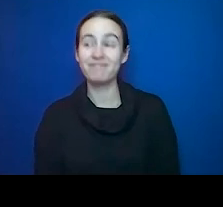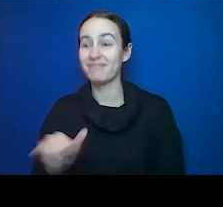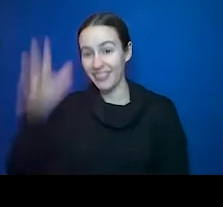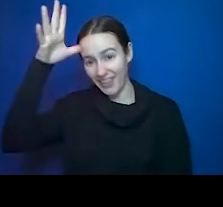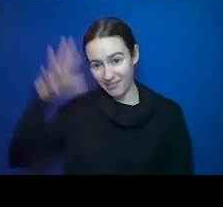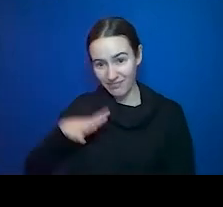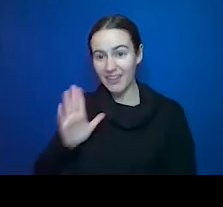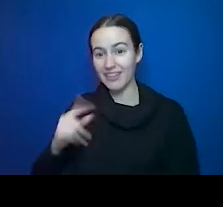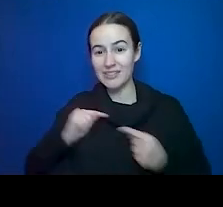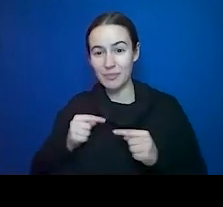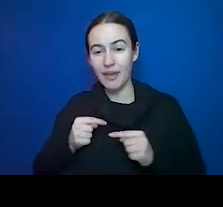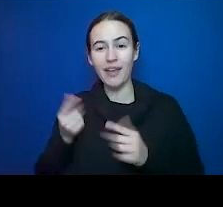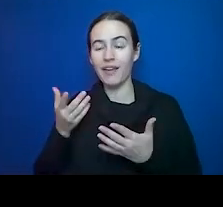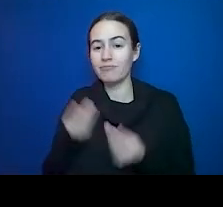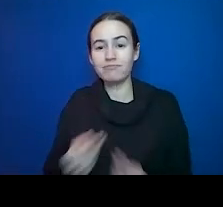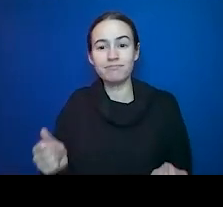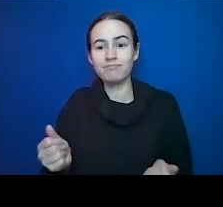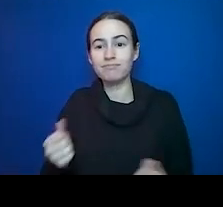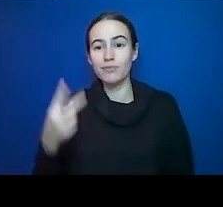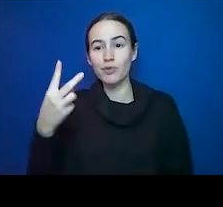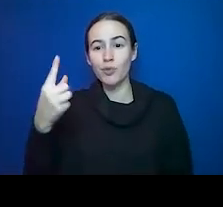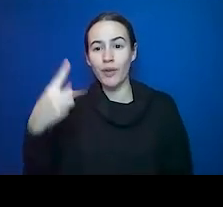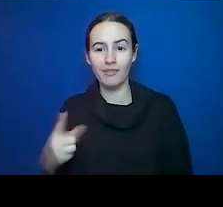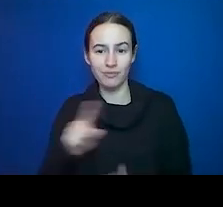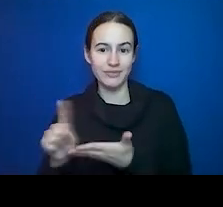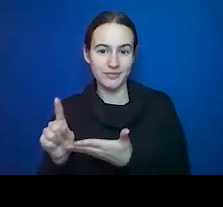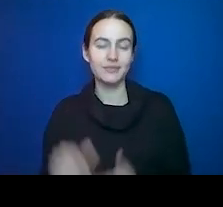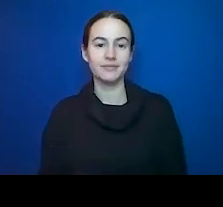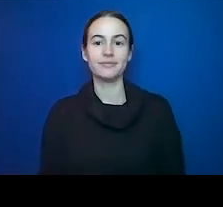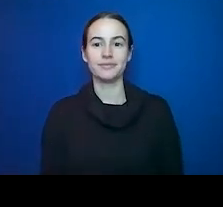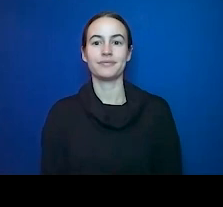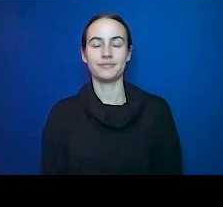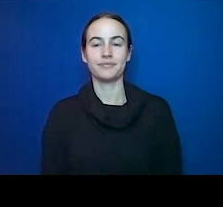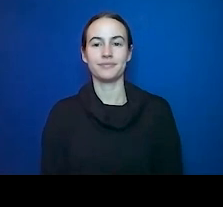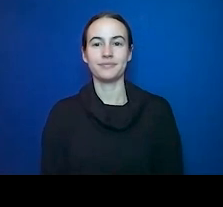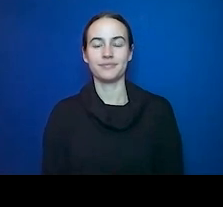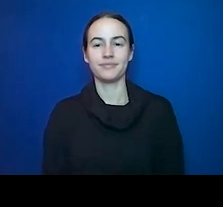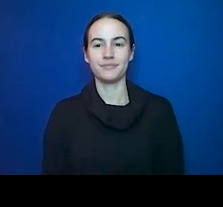because, through moderating